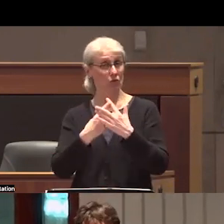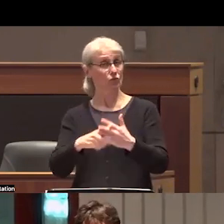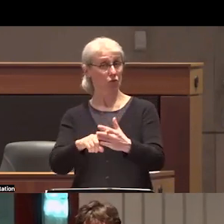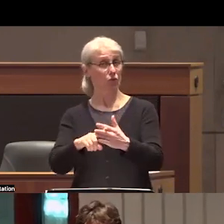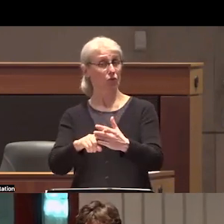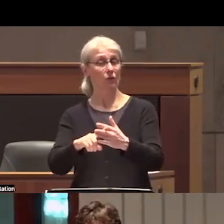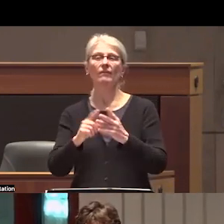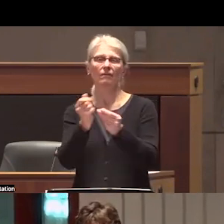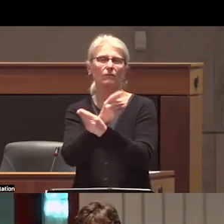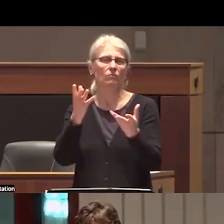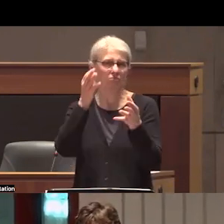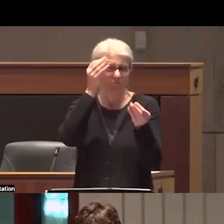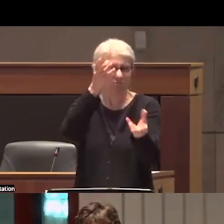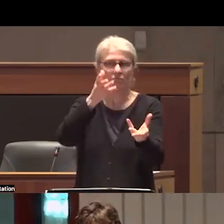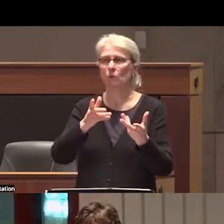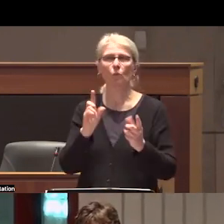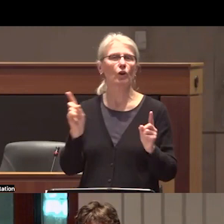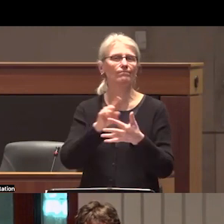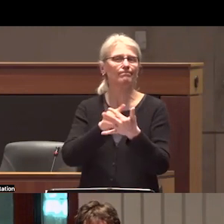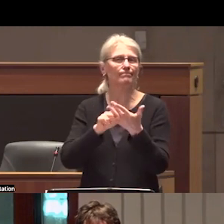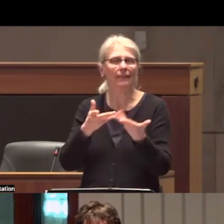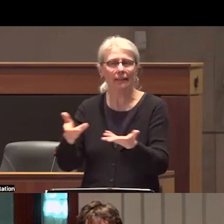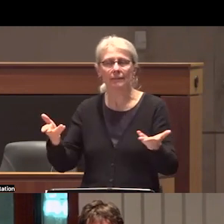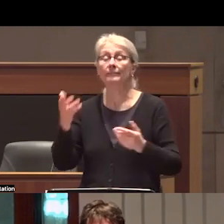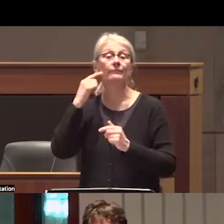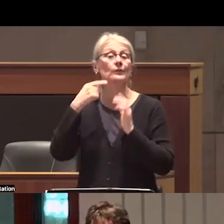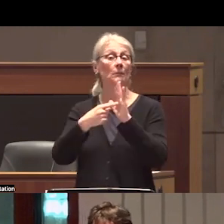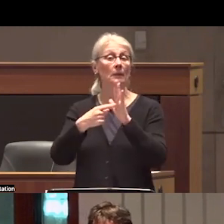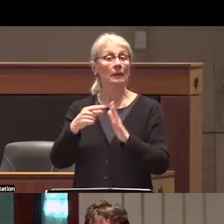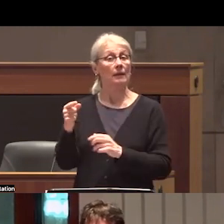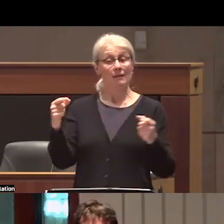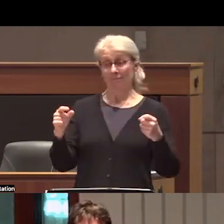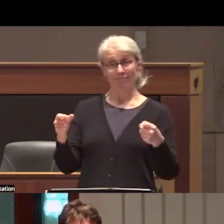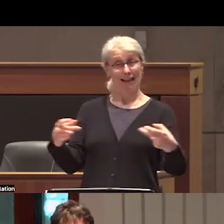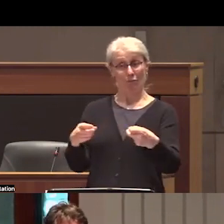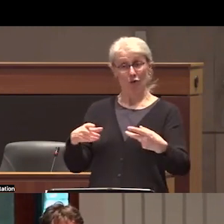few housekeeping items if you need help with Clos captioning or have any other technical